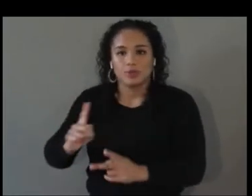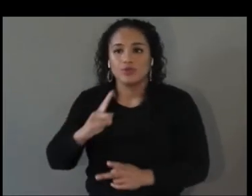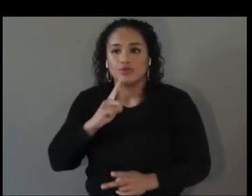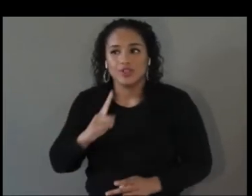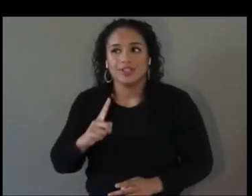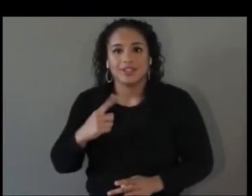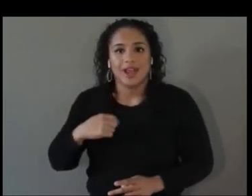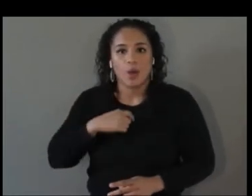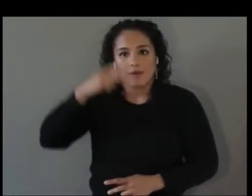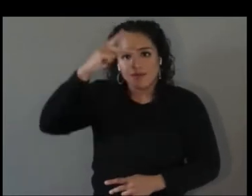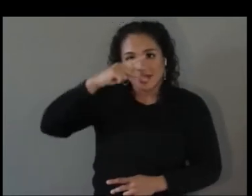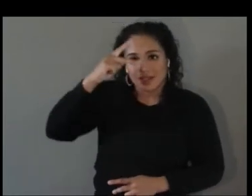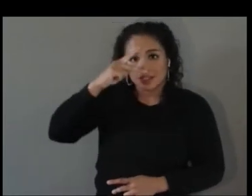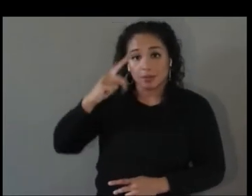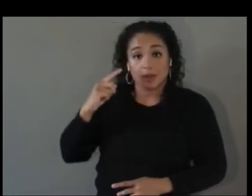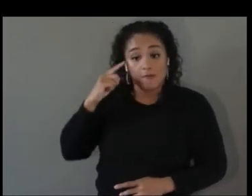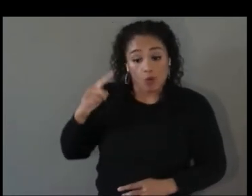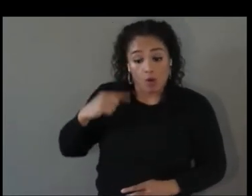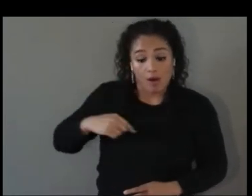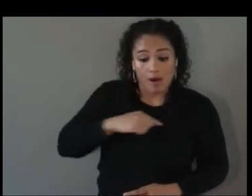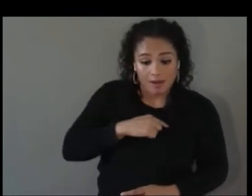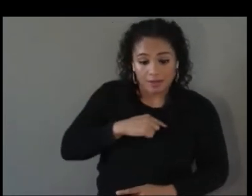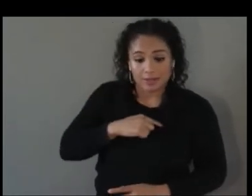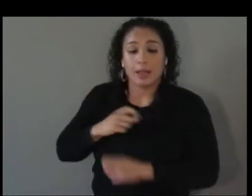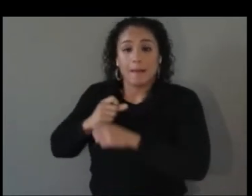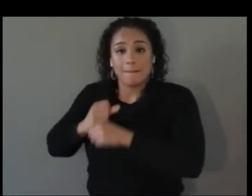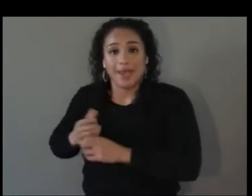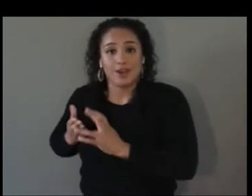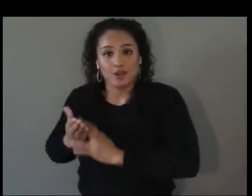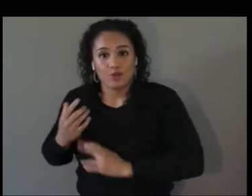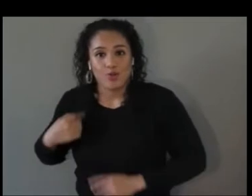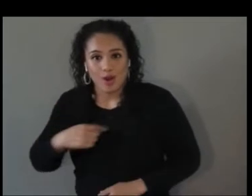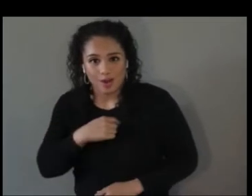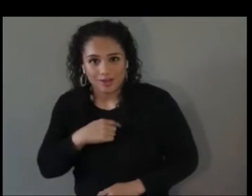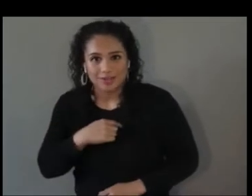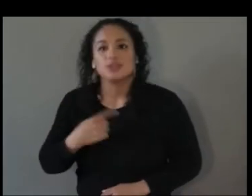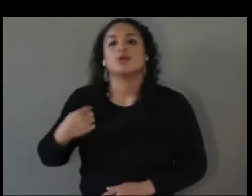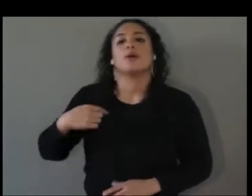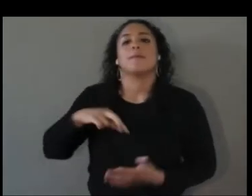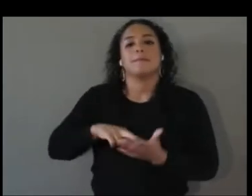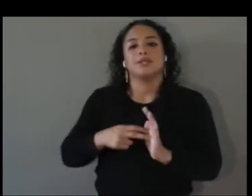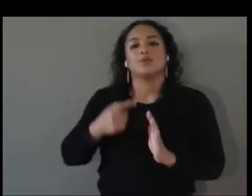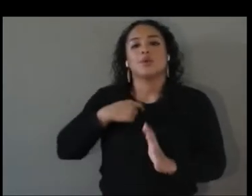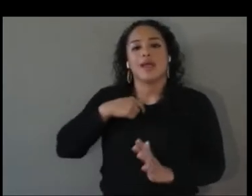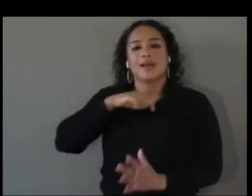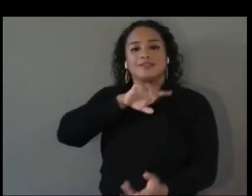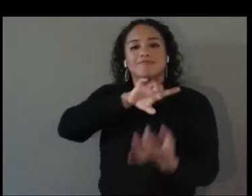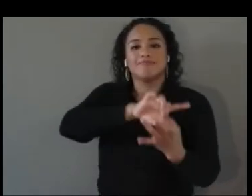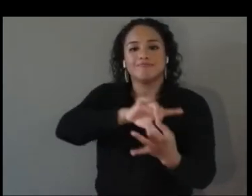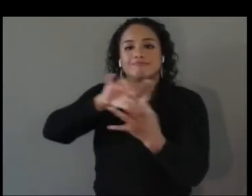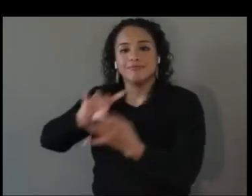co-designed with individuals with a wide variety of disabilities and the design process and I would